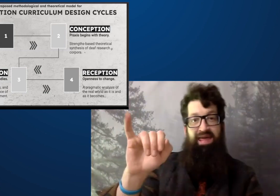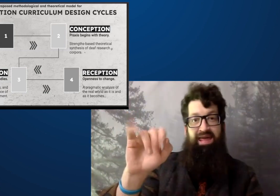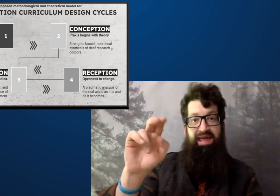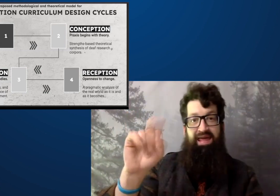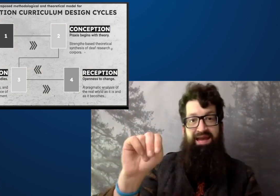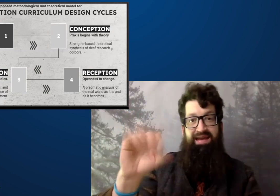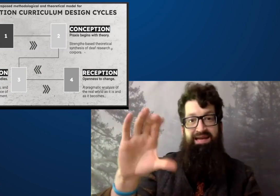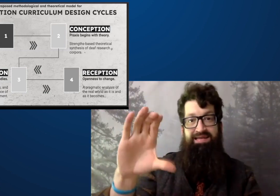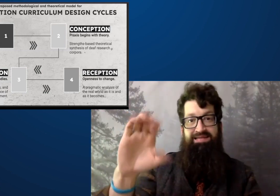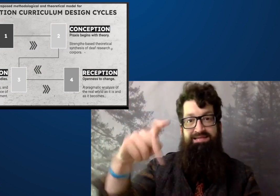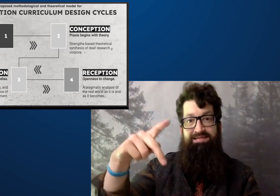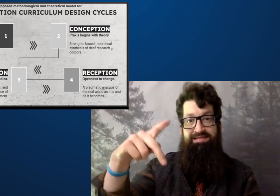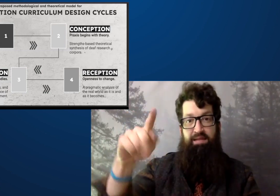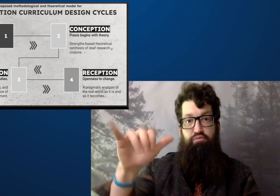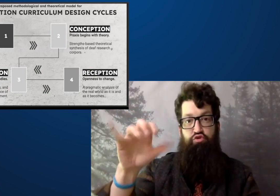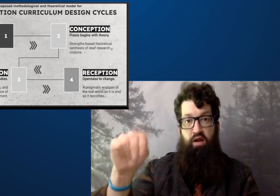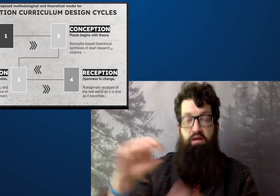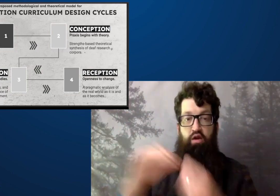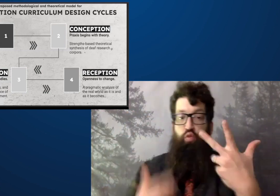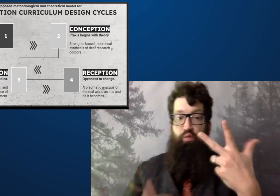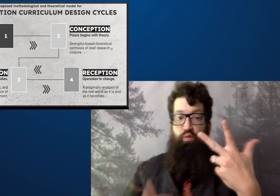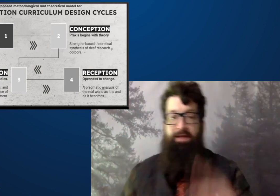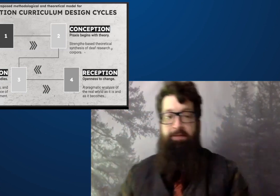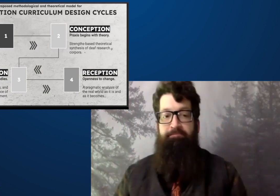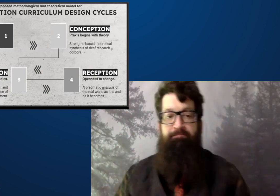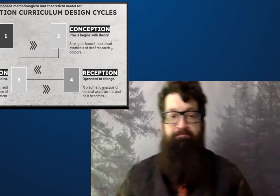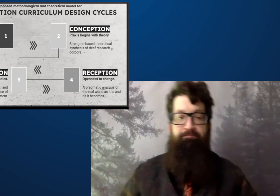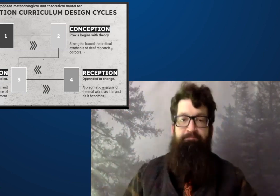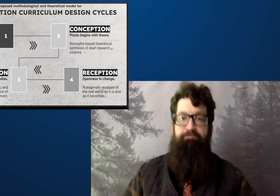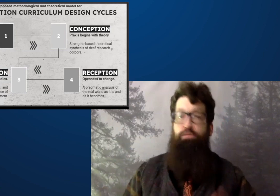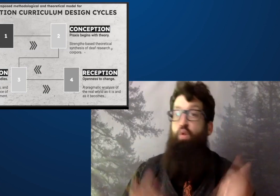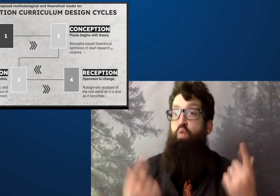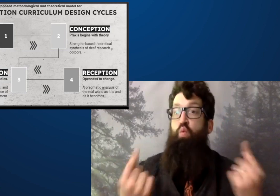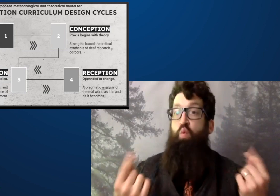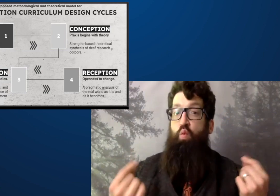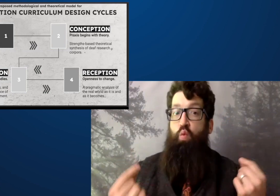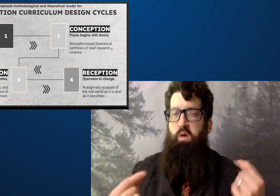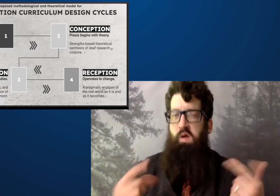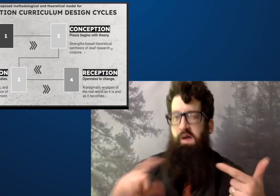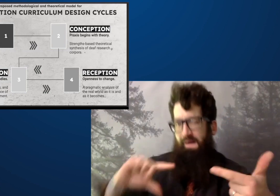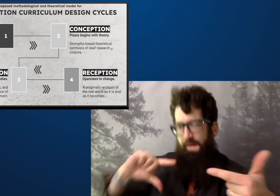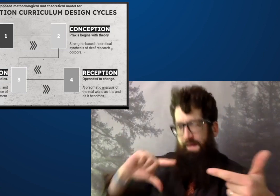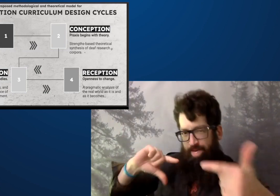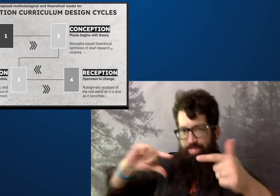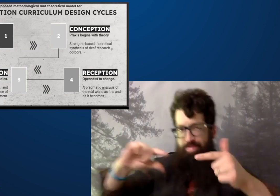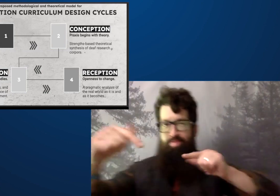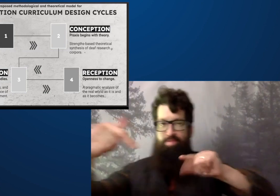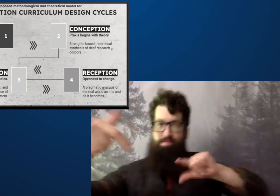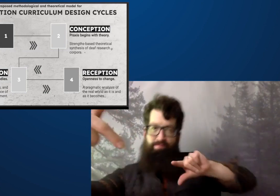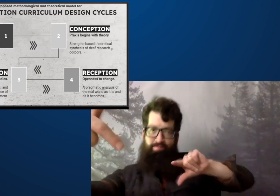And then from conception you move to inception number three.